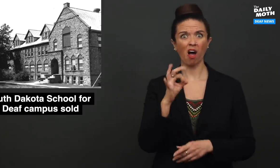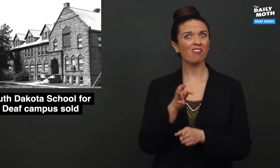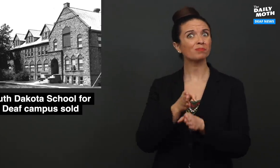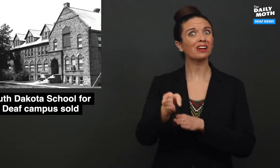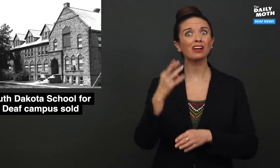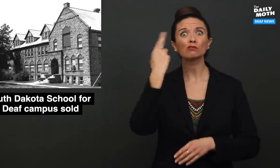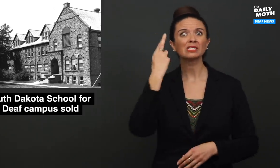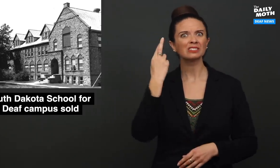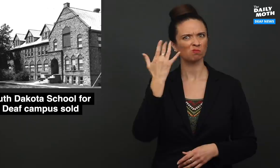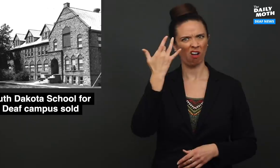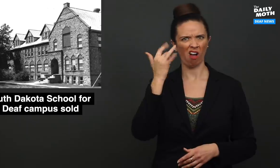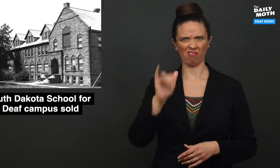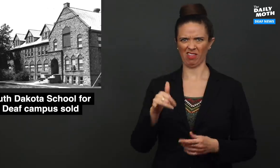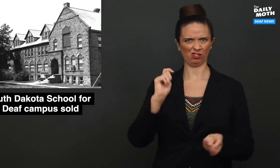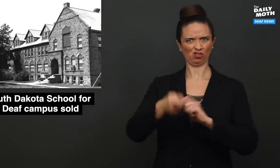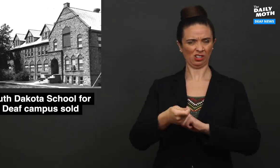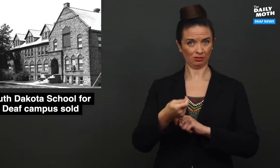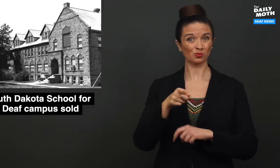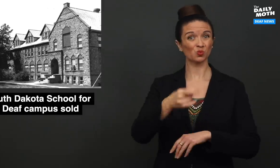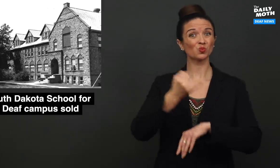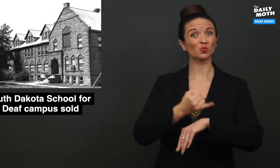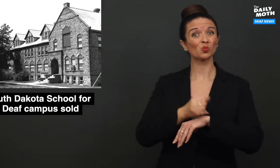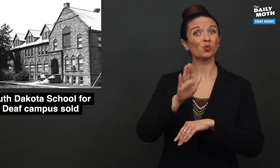One of the main reasons for this change is the school's